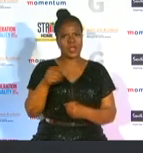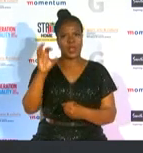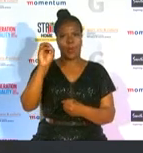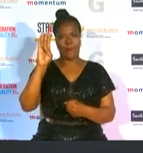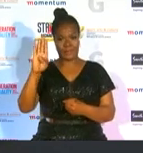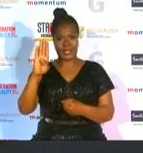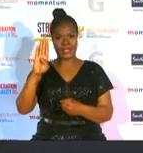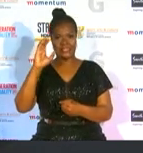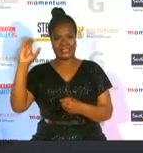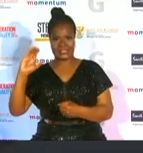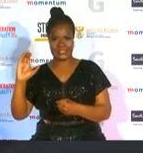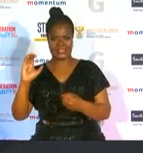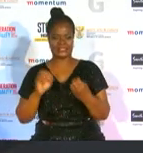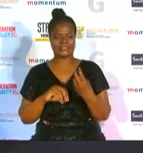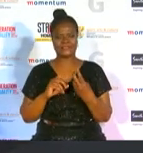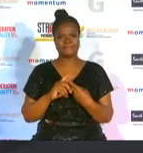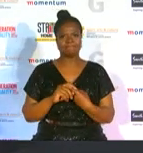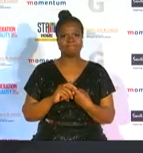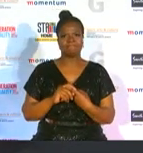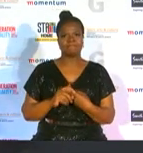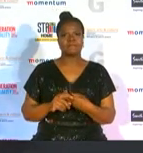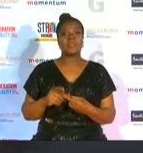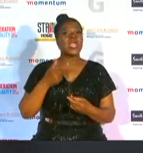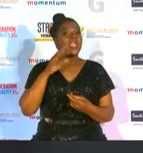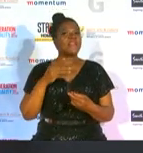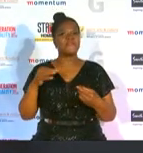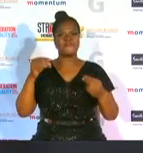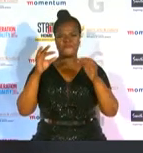praiseworthy if you see feathers bright colors and a